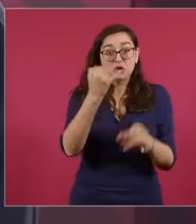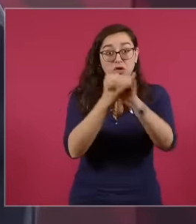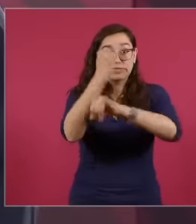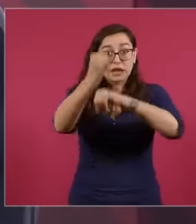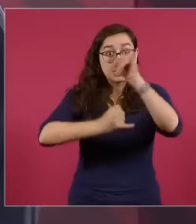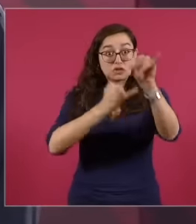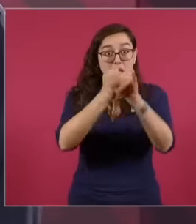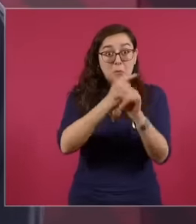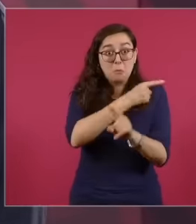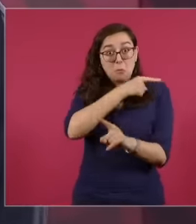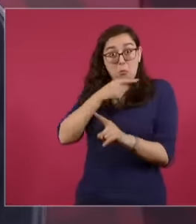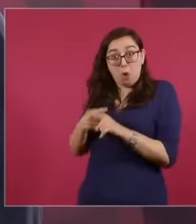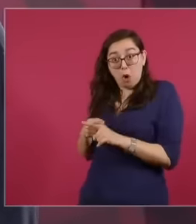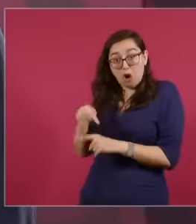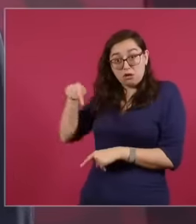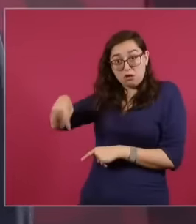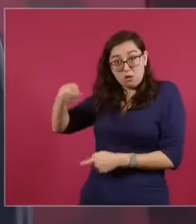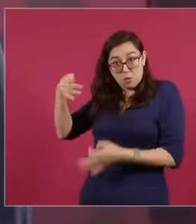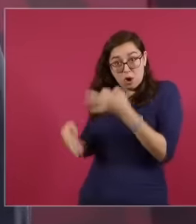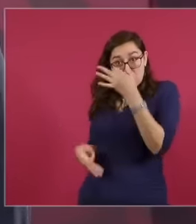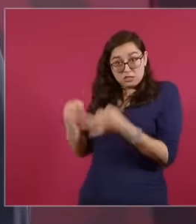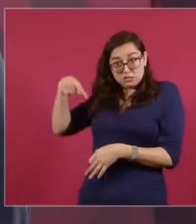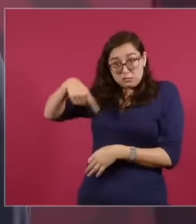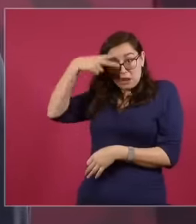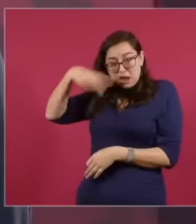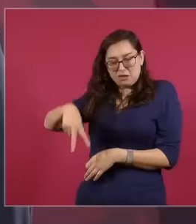how